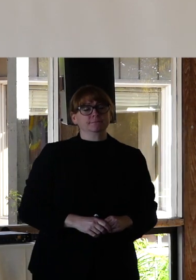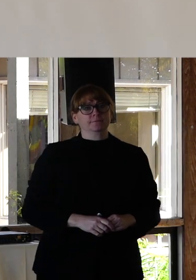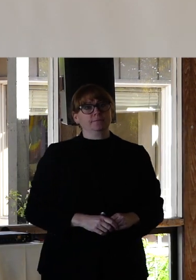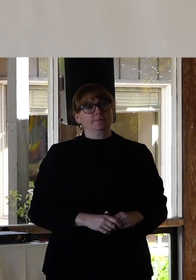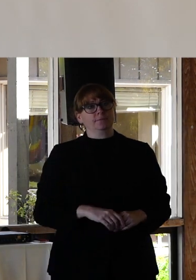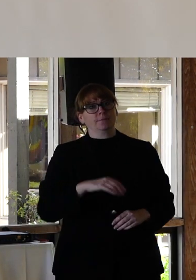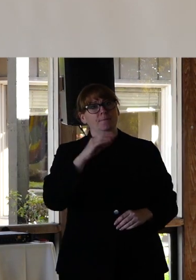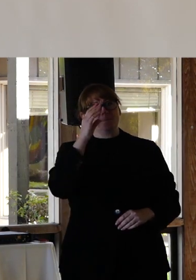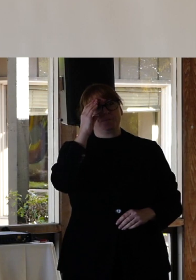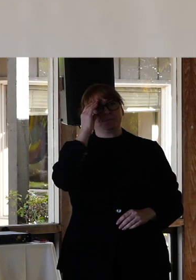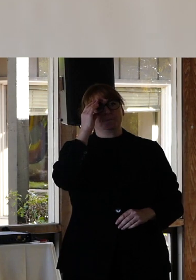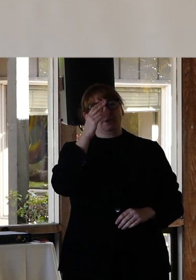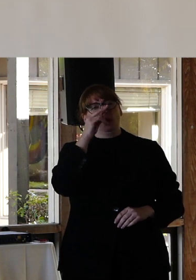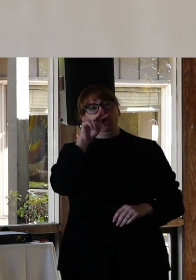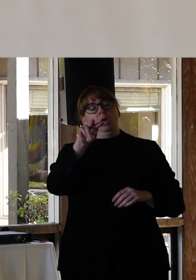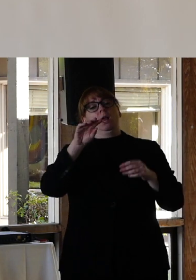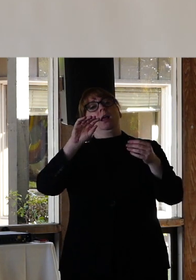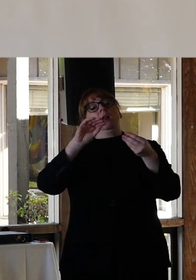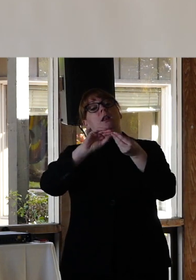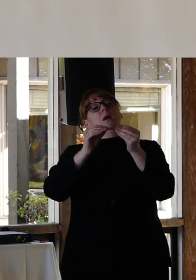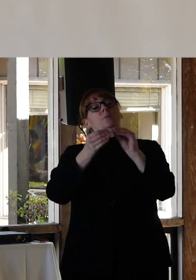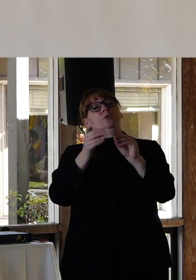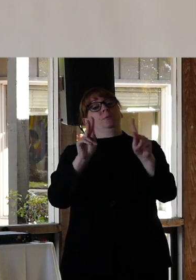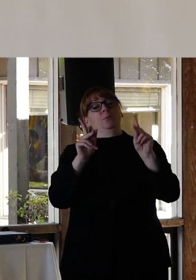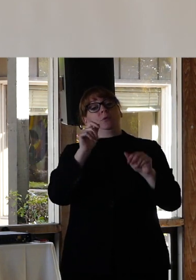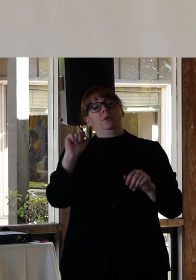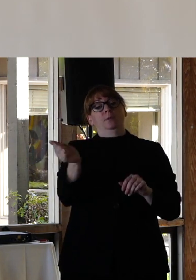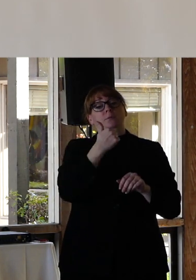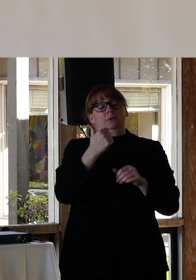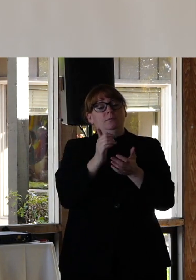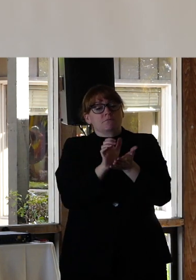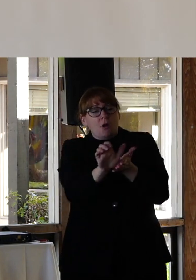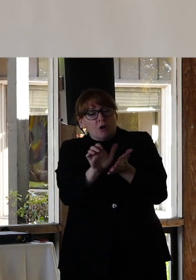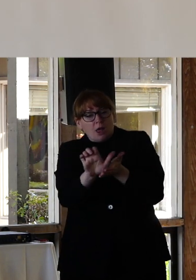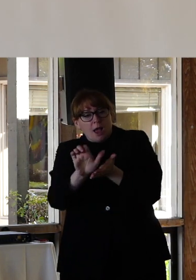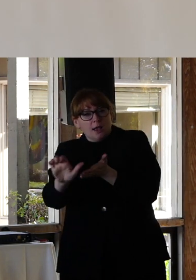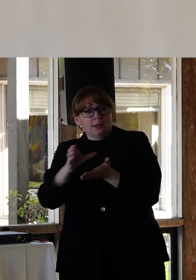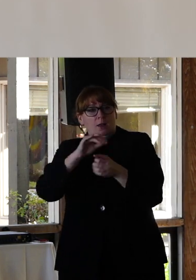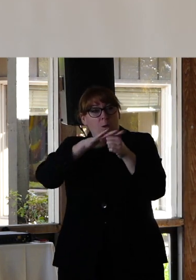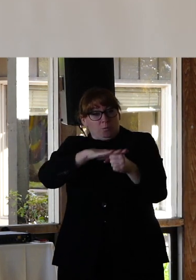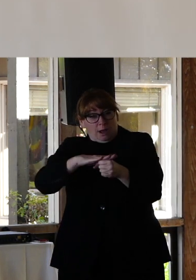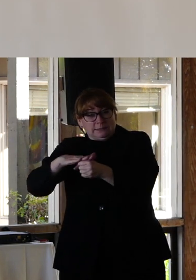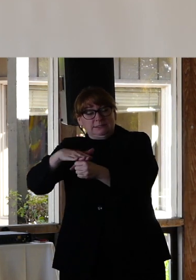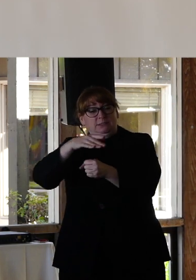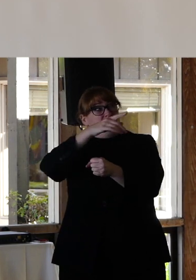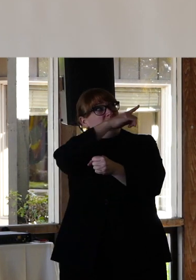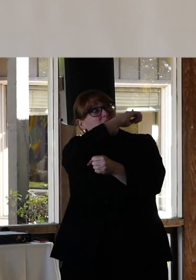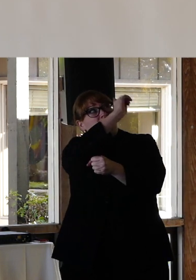the number of marginalized and oppressed people. Who statistically